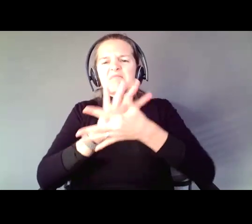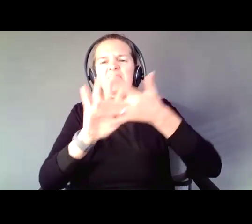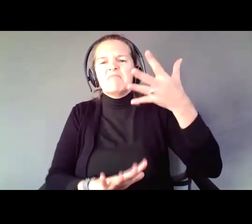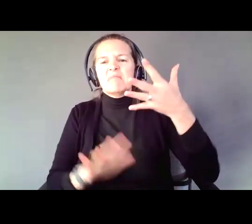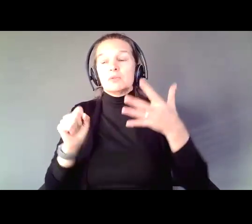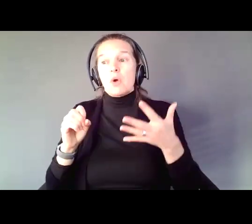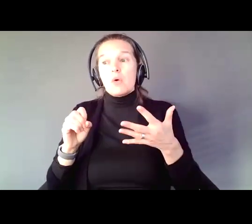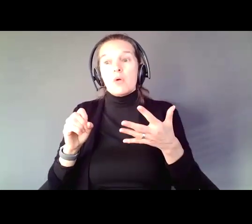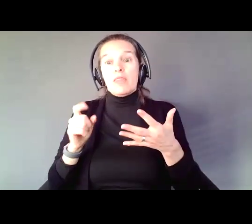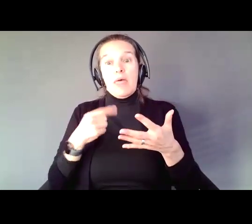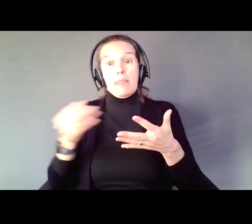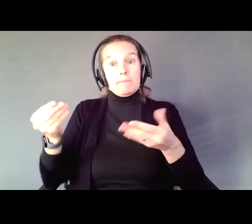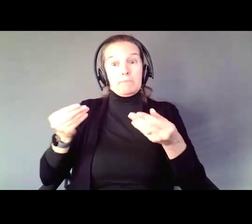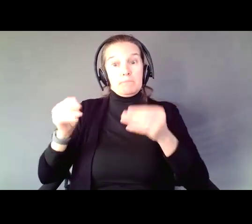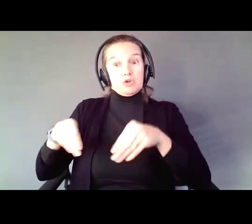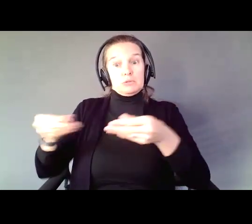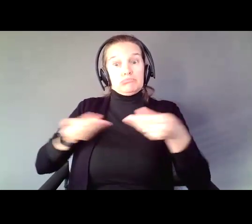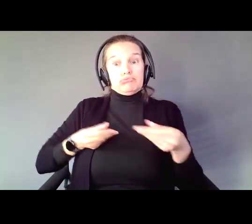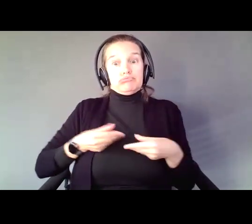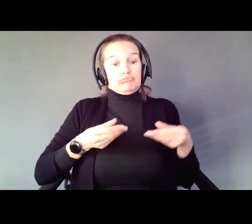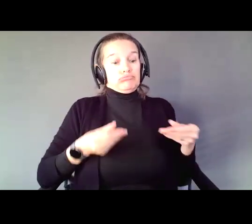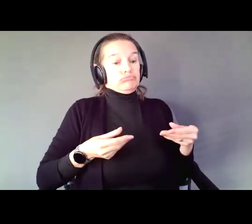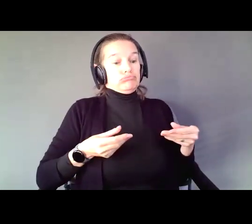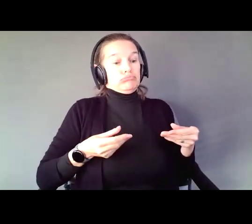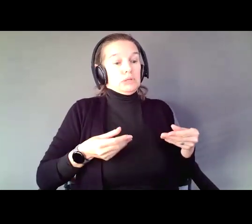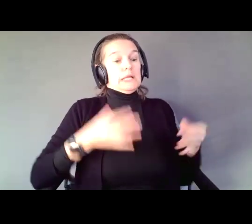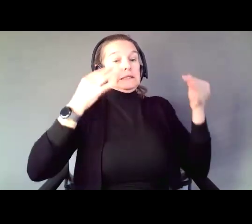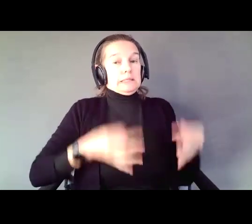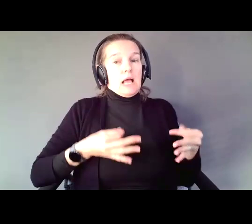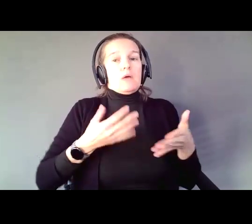can then decide what their job goal is and what they need to get there. Doesn't that